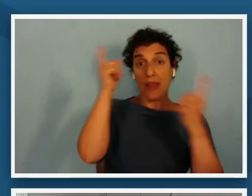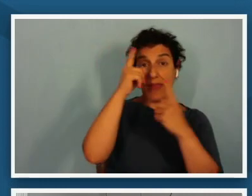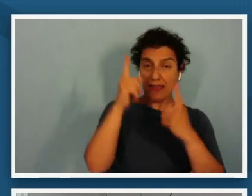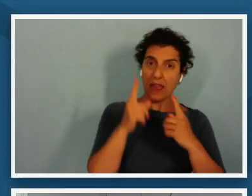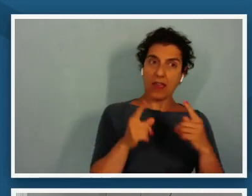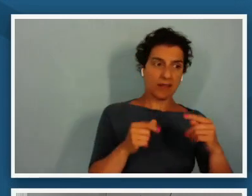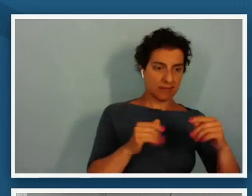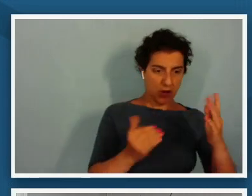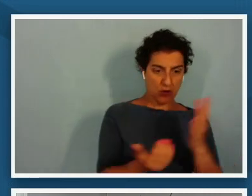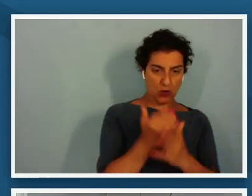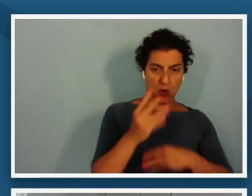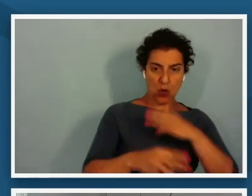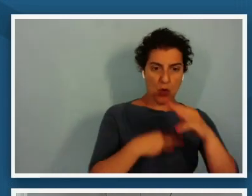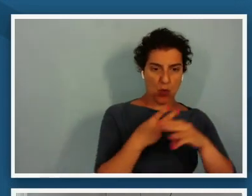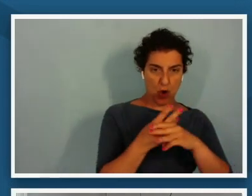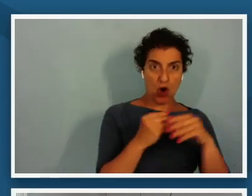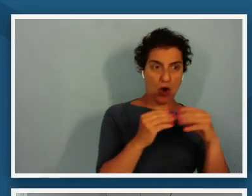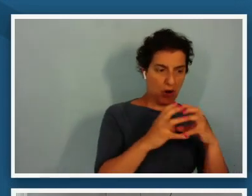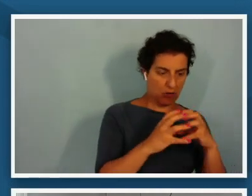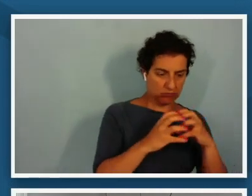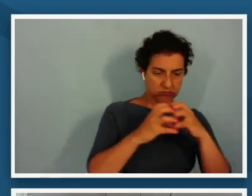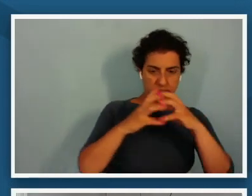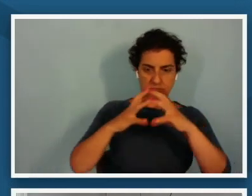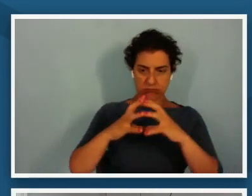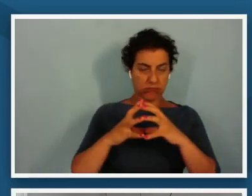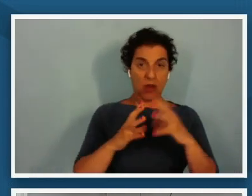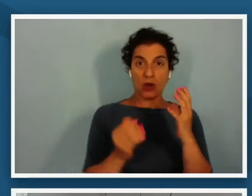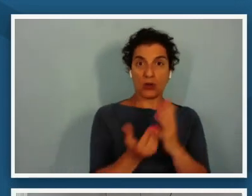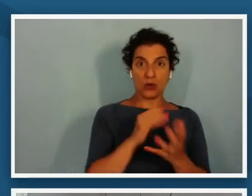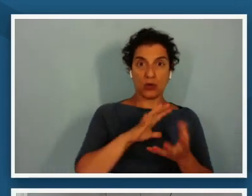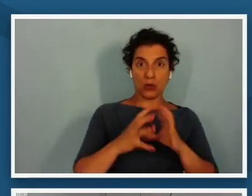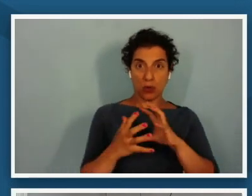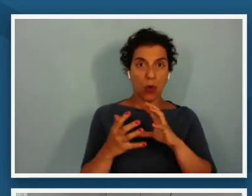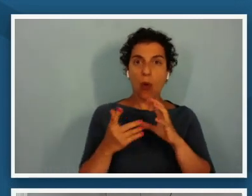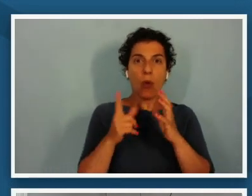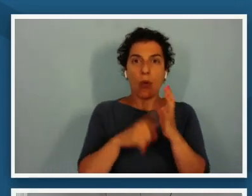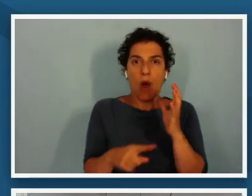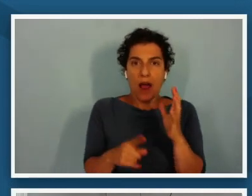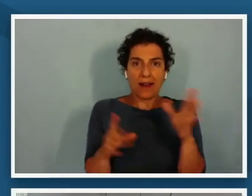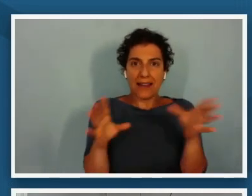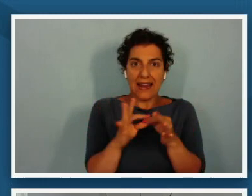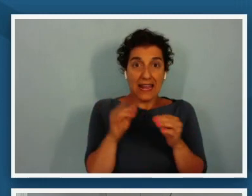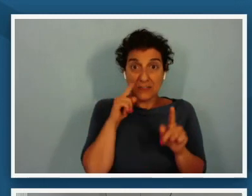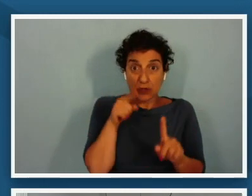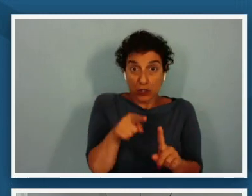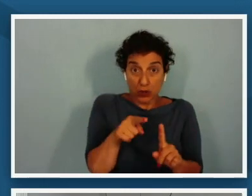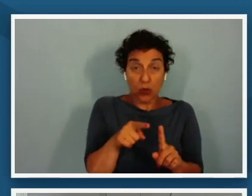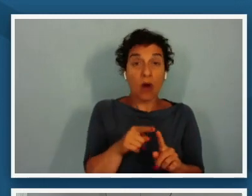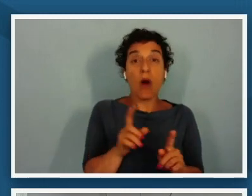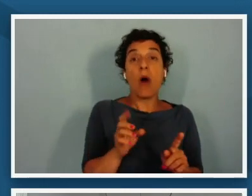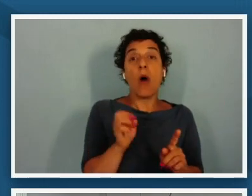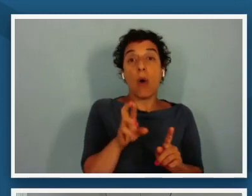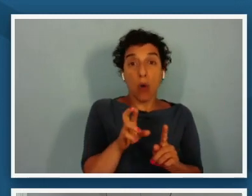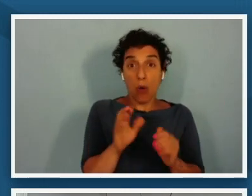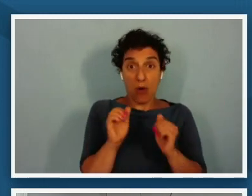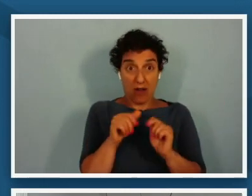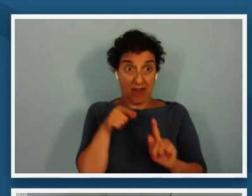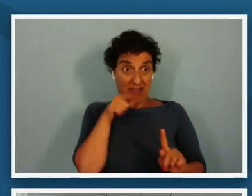what of all of this connects for you or alternatively how does this connect